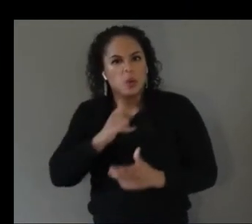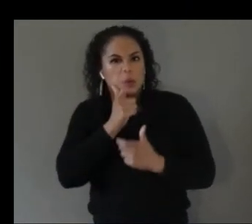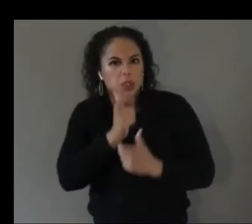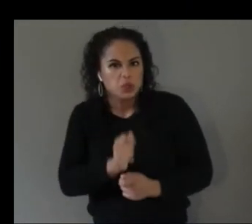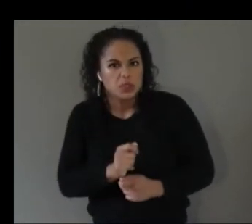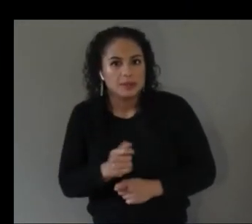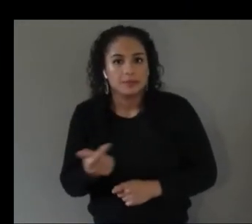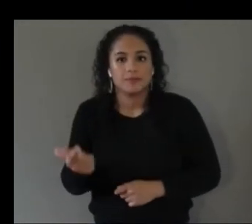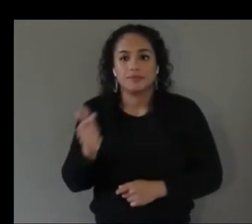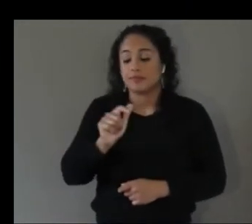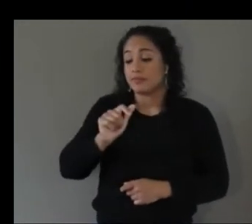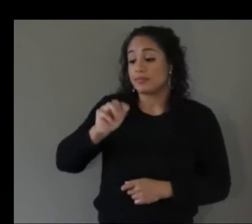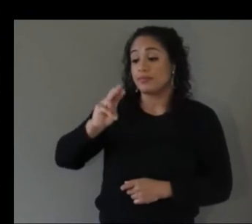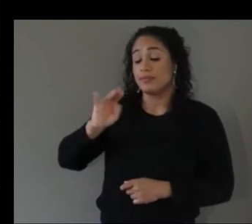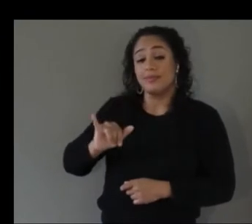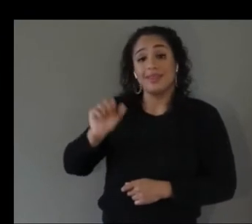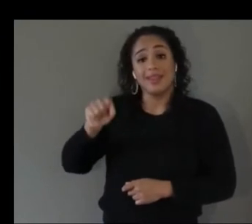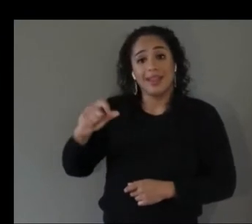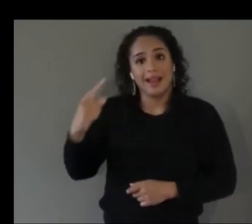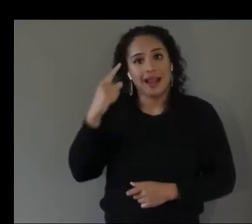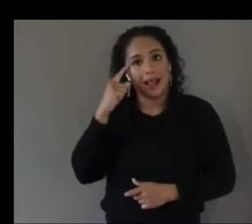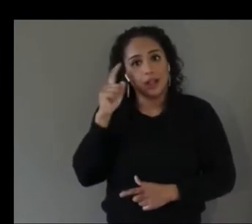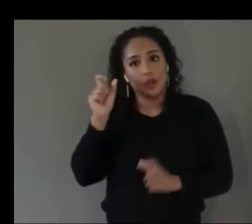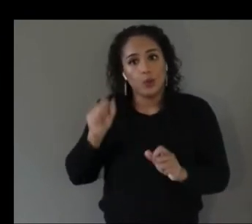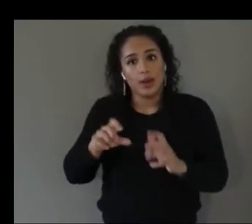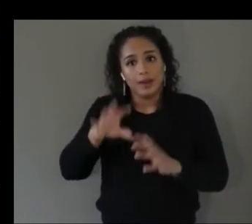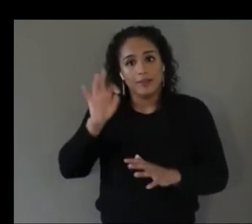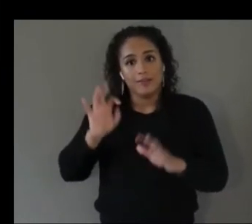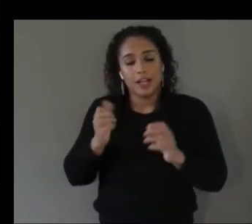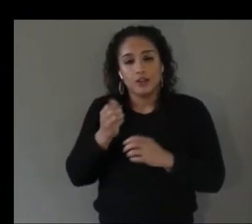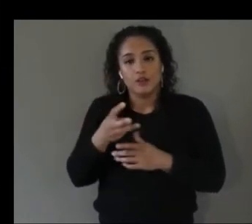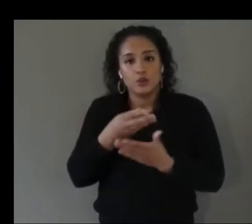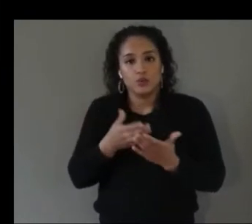think you could find a couple interesting things to do here as well like maybe it could suggest